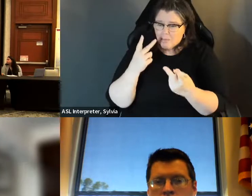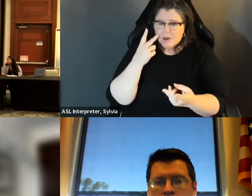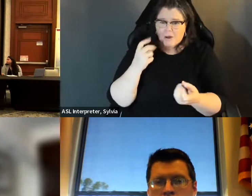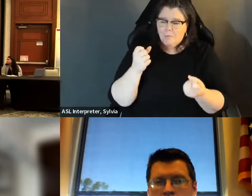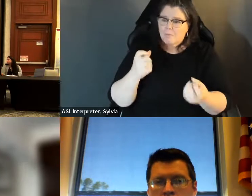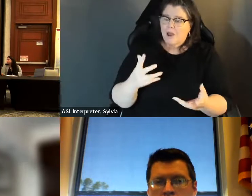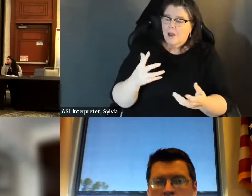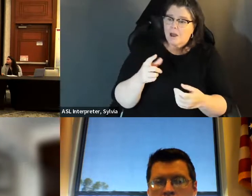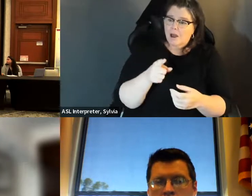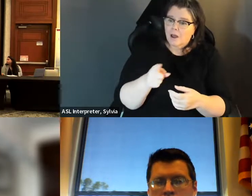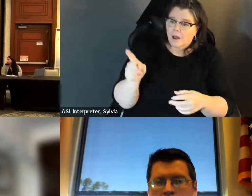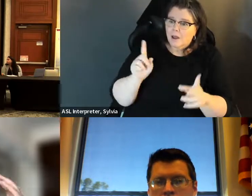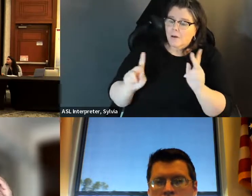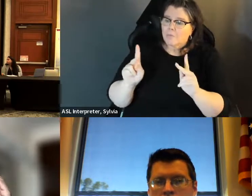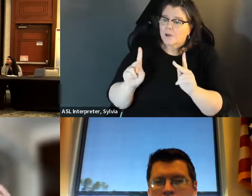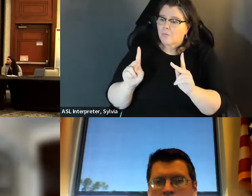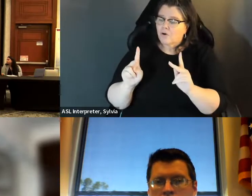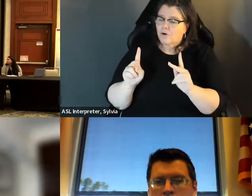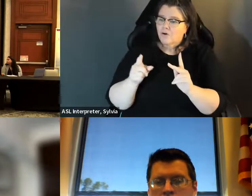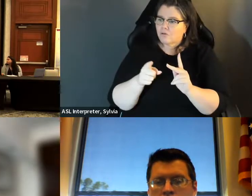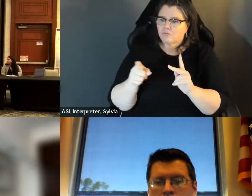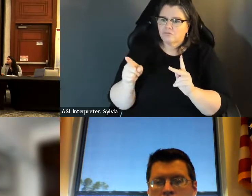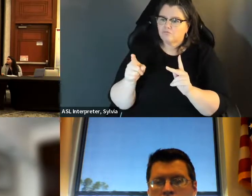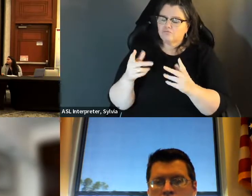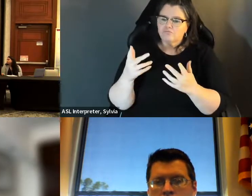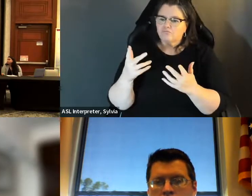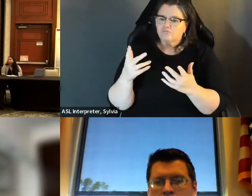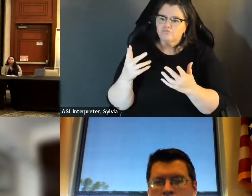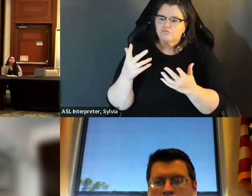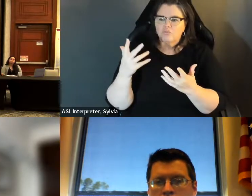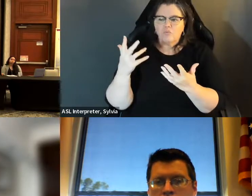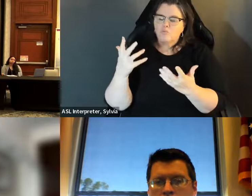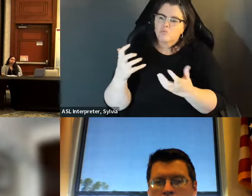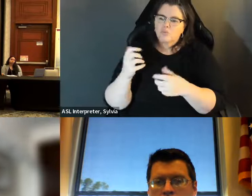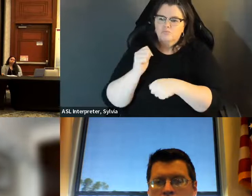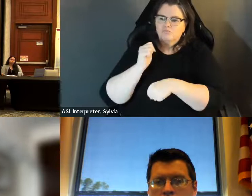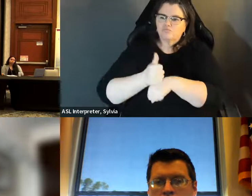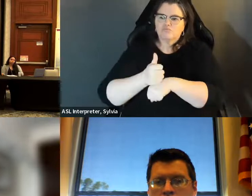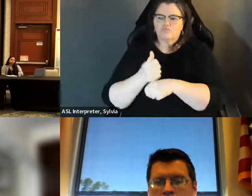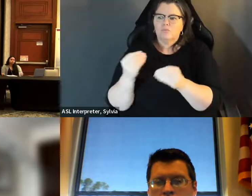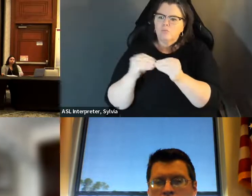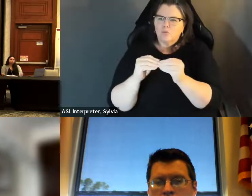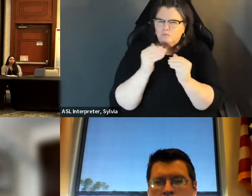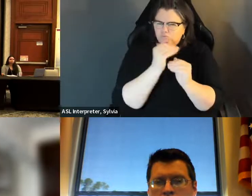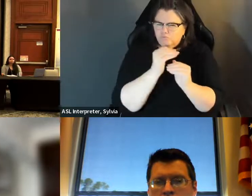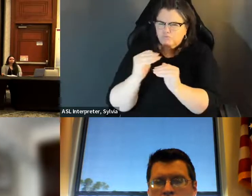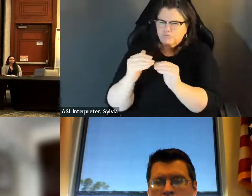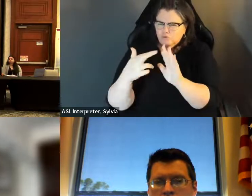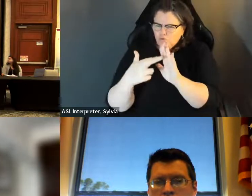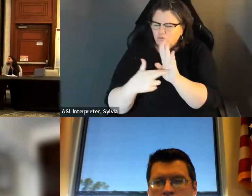an overall messaging right now, in fact, you will see it in places where the same folks at advocating for more